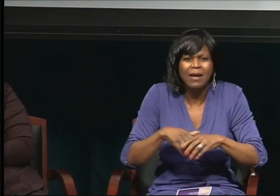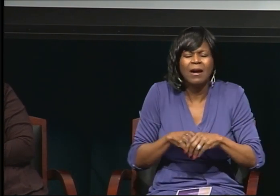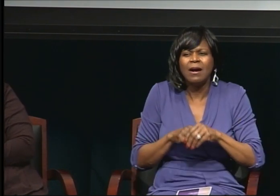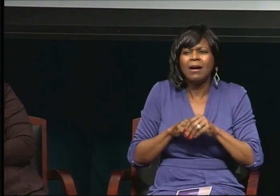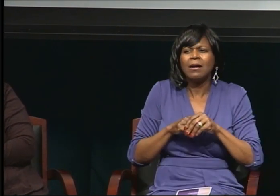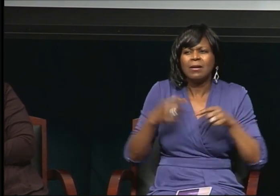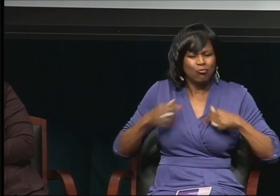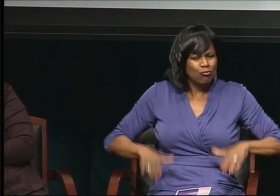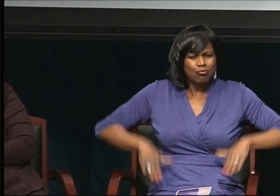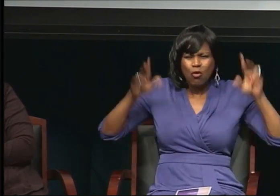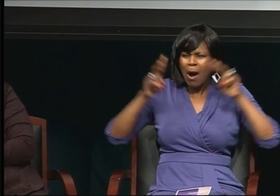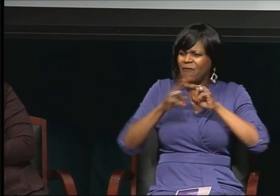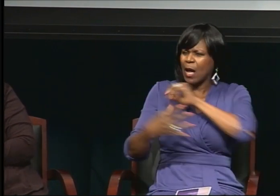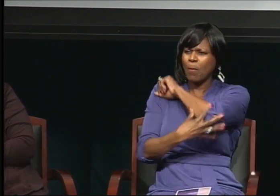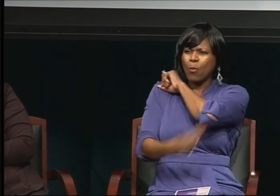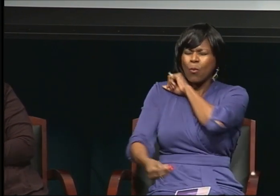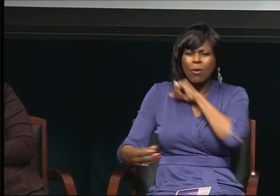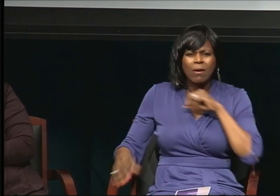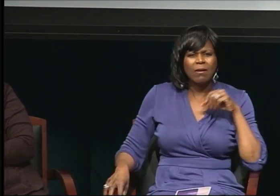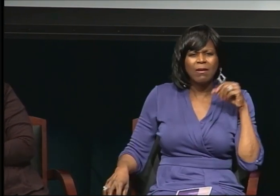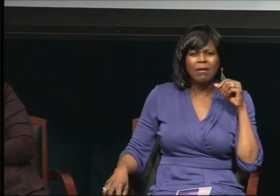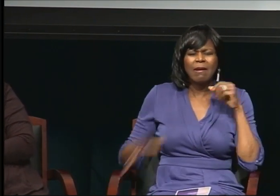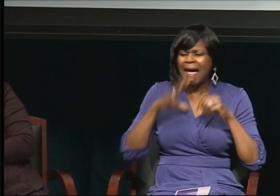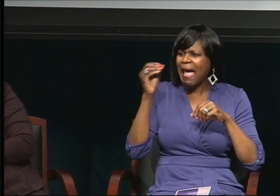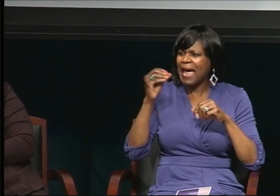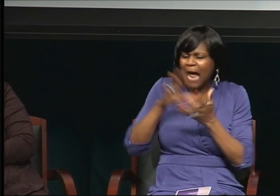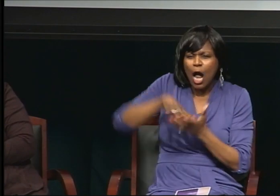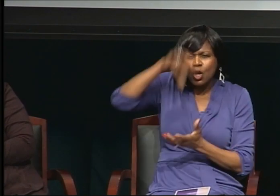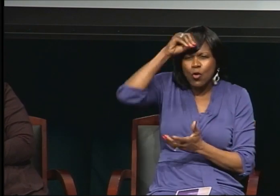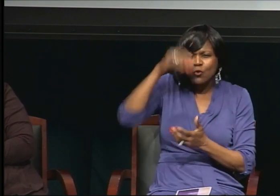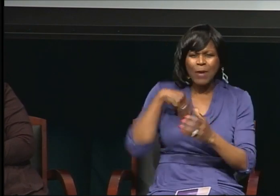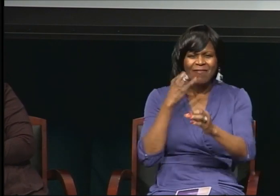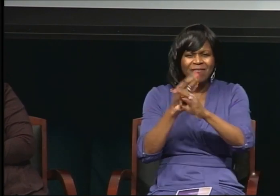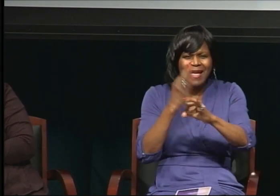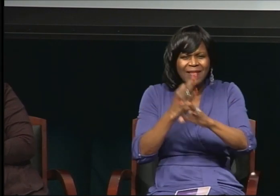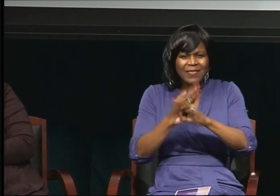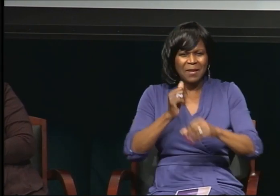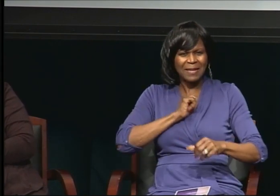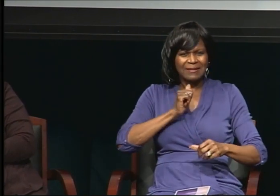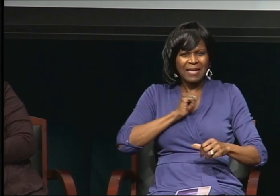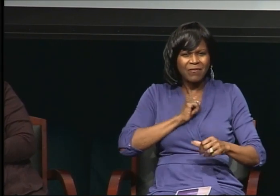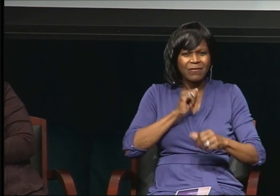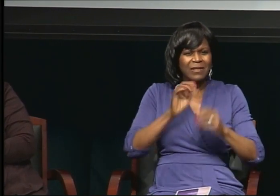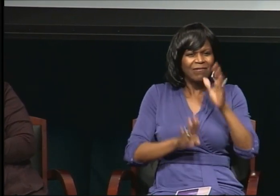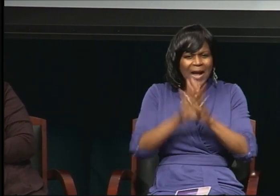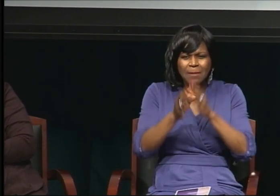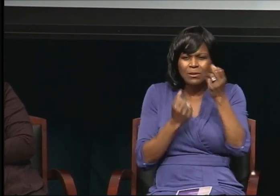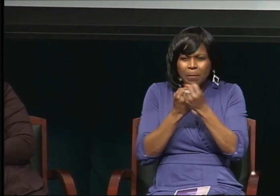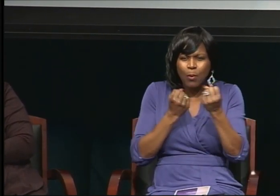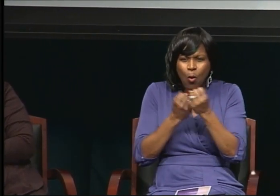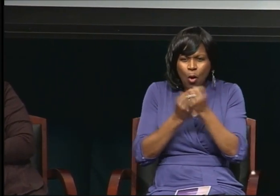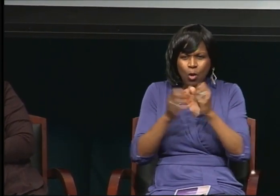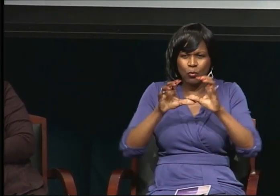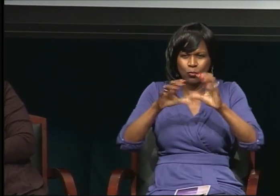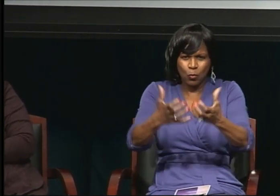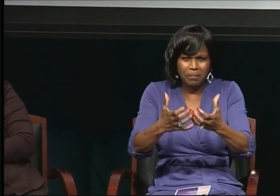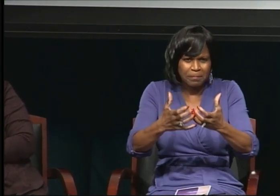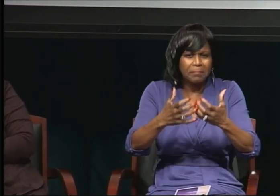And I learned to have faith in myself. And I developed a support group to help me through this process.